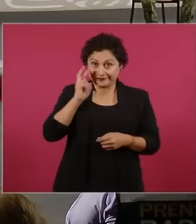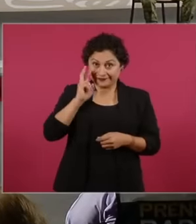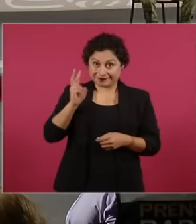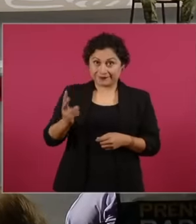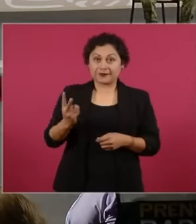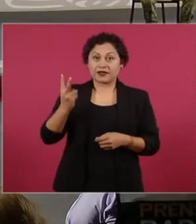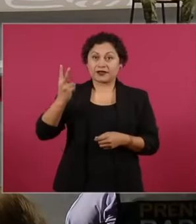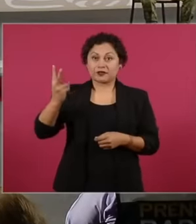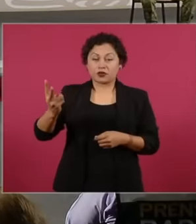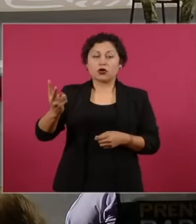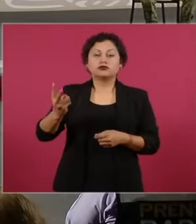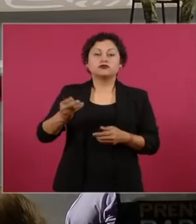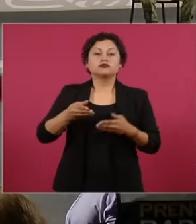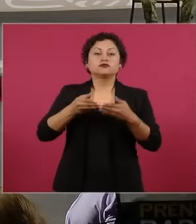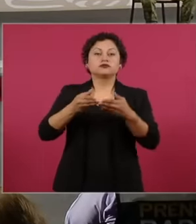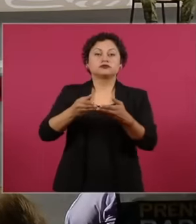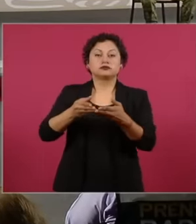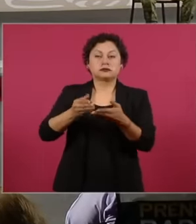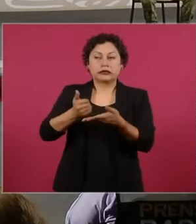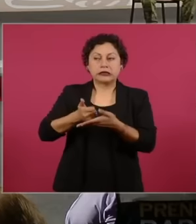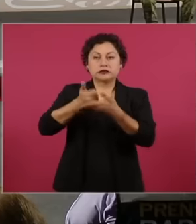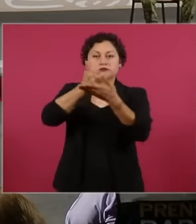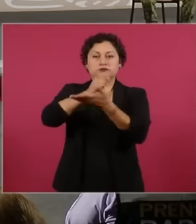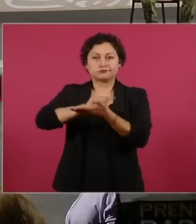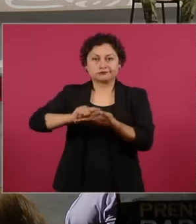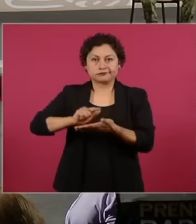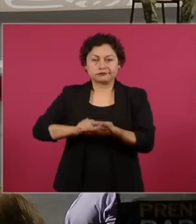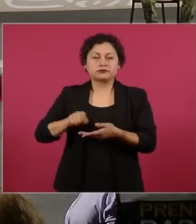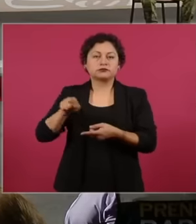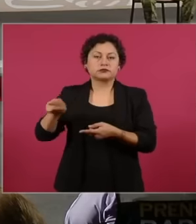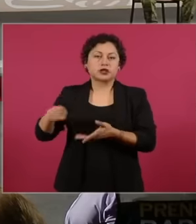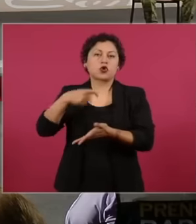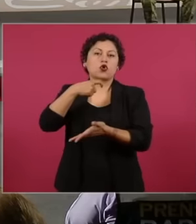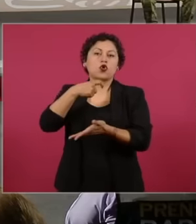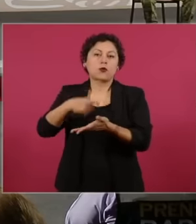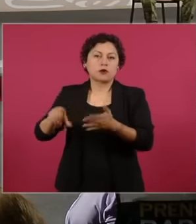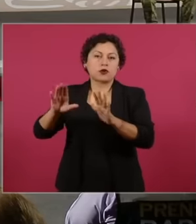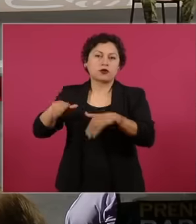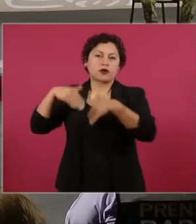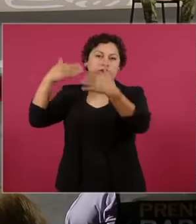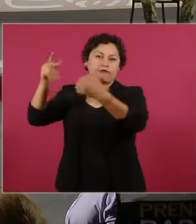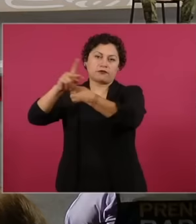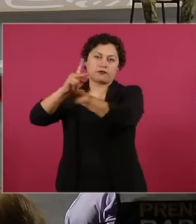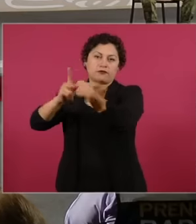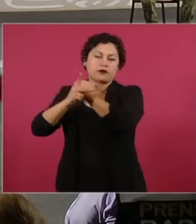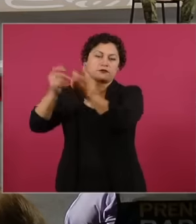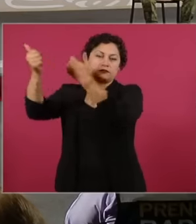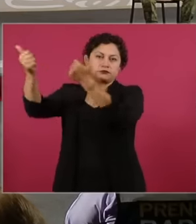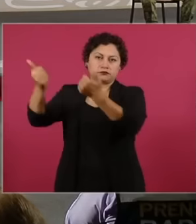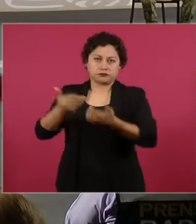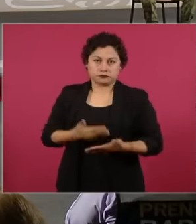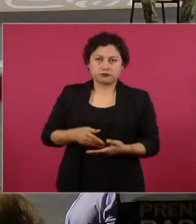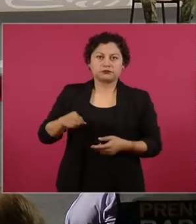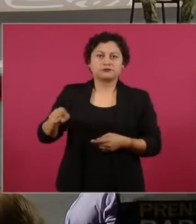we acquired to attend to that emergency six amphibious dredgers and seven stationary at the